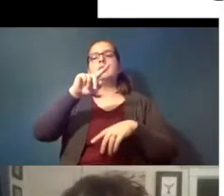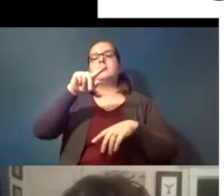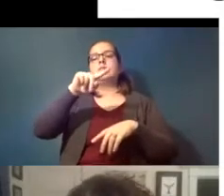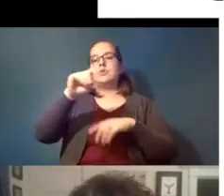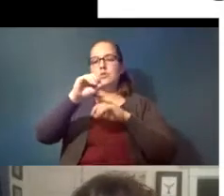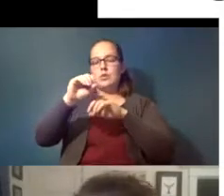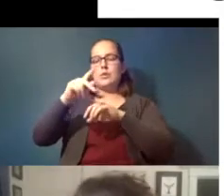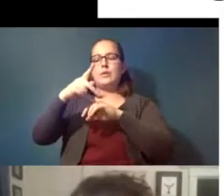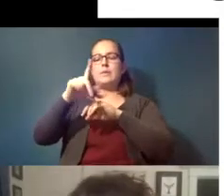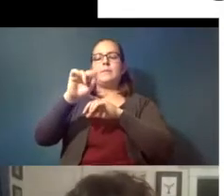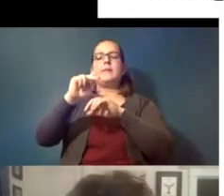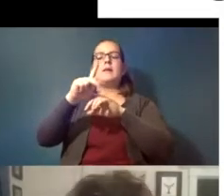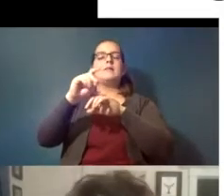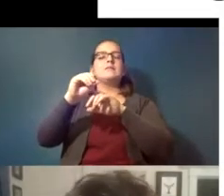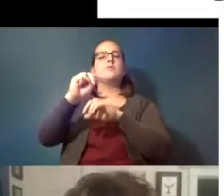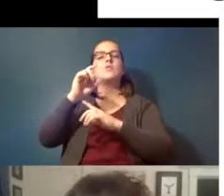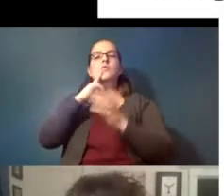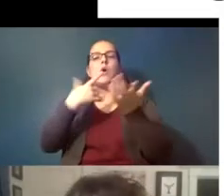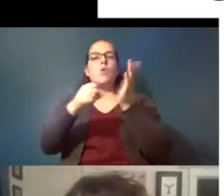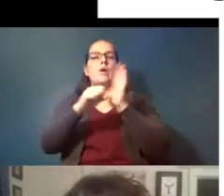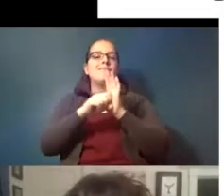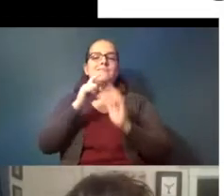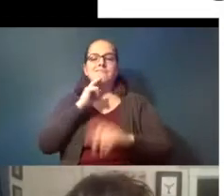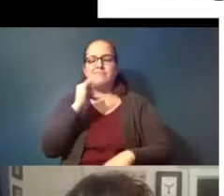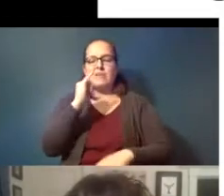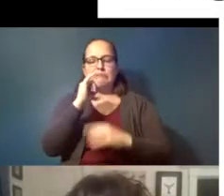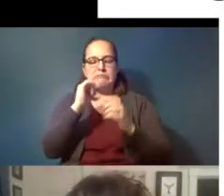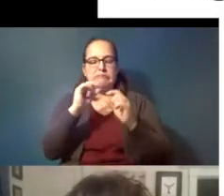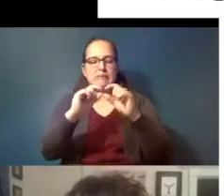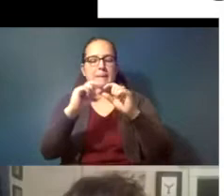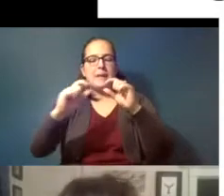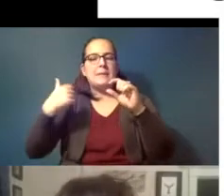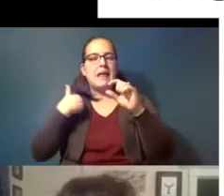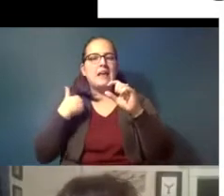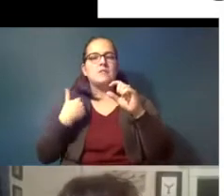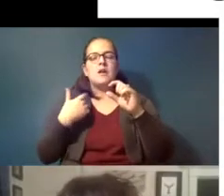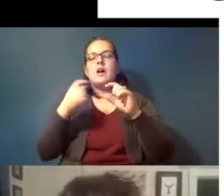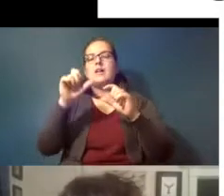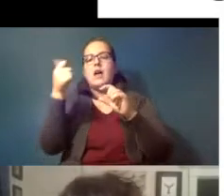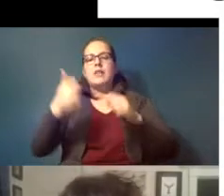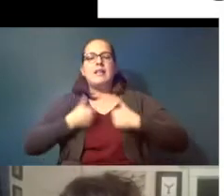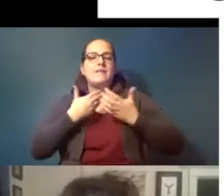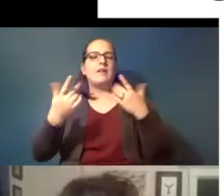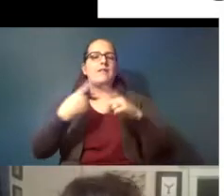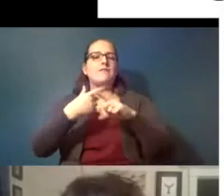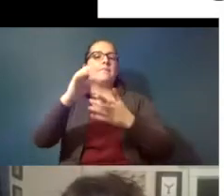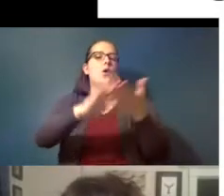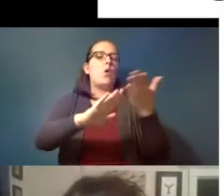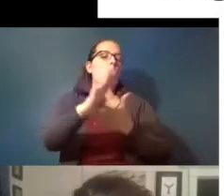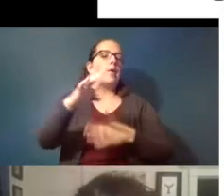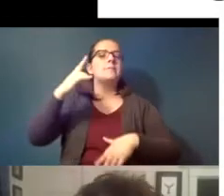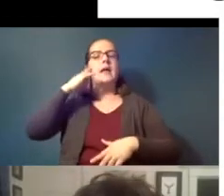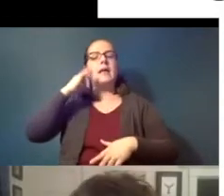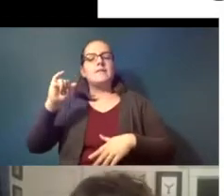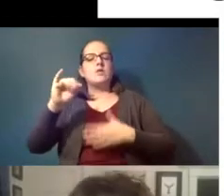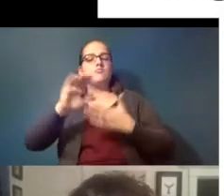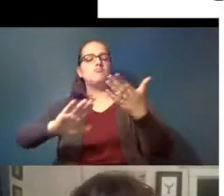little crustaceans and other organisms from off the oregon and california coast and looking to see